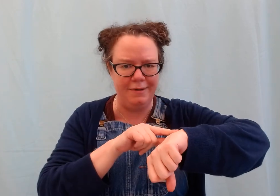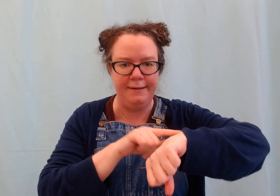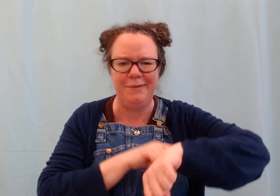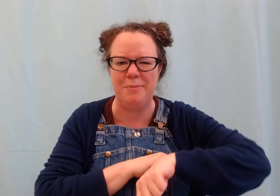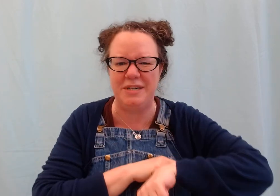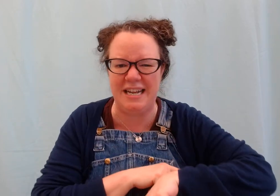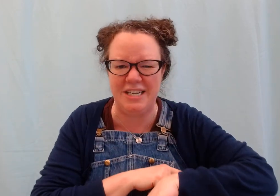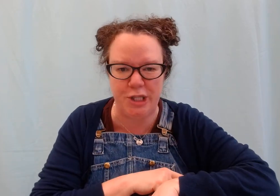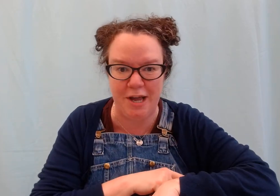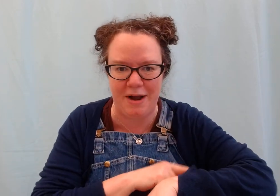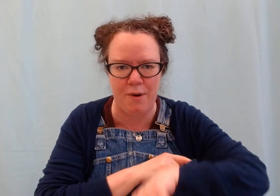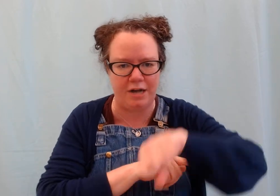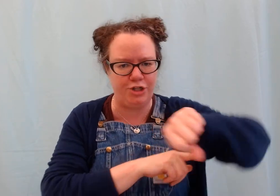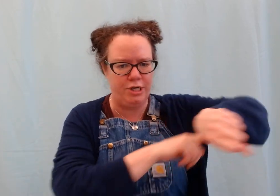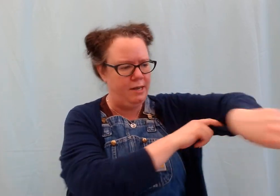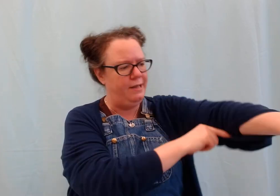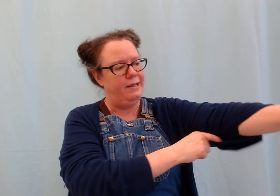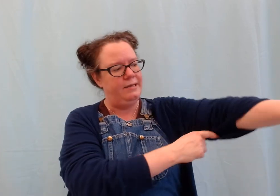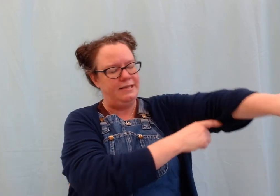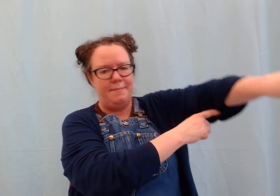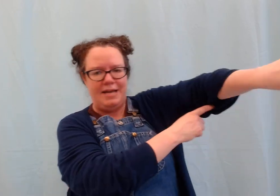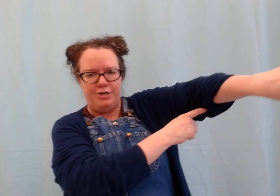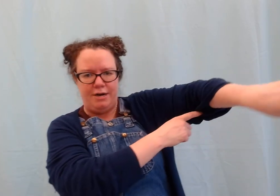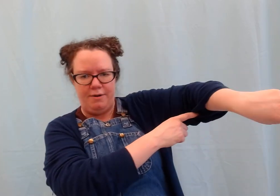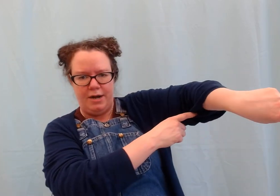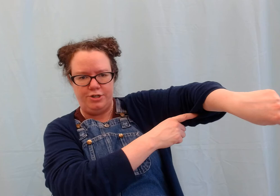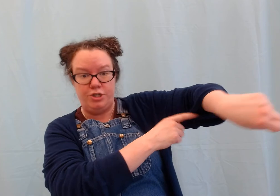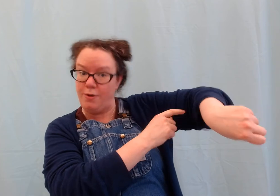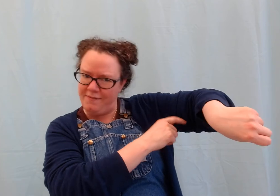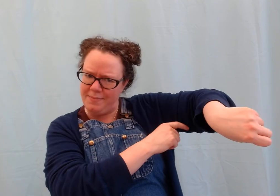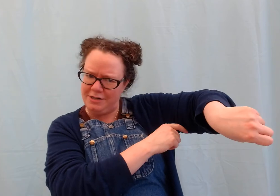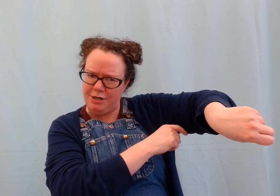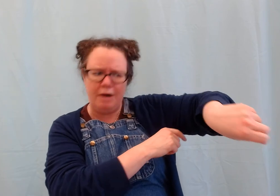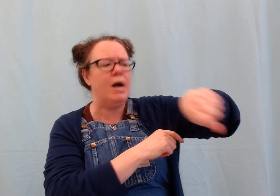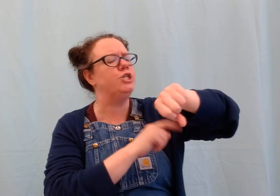I'm gonna pretend to look at my watch. It's an imaginary watch. Do you have an imaginary watch?